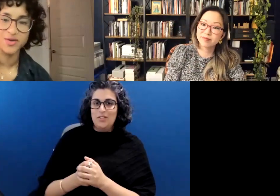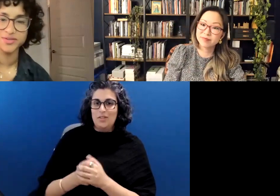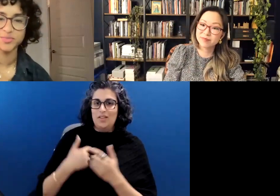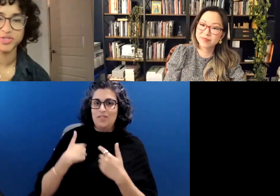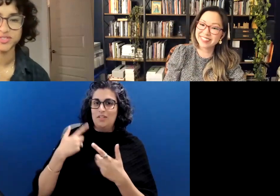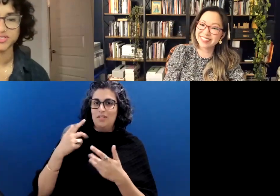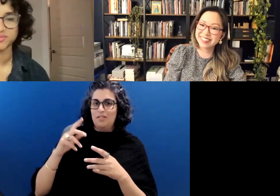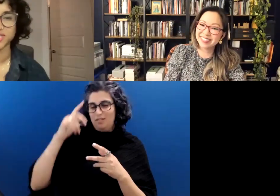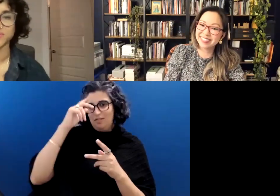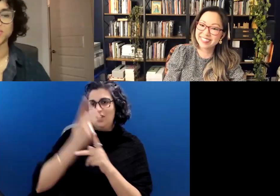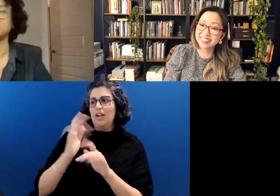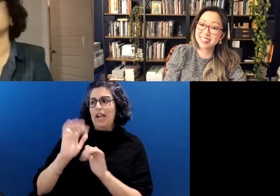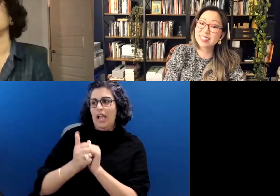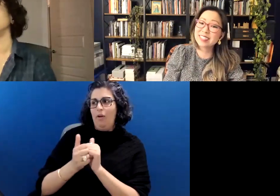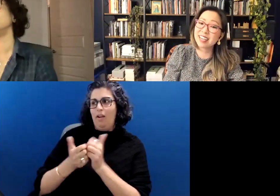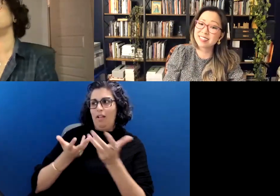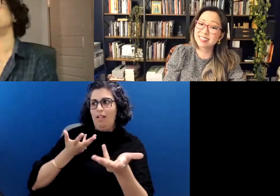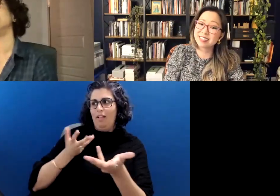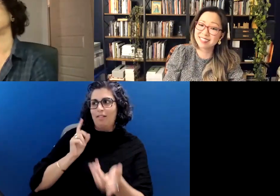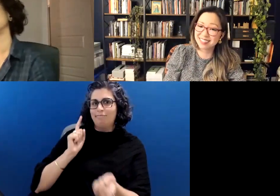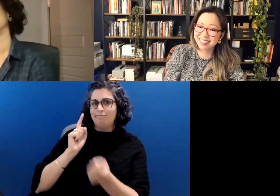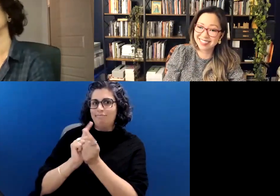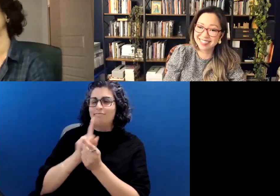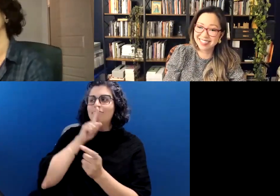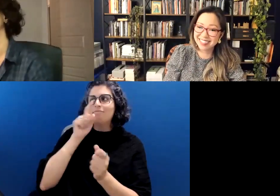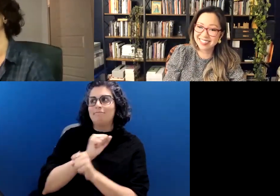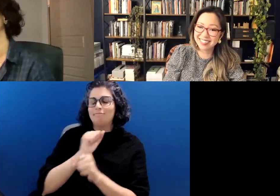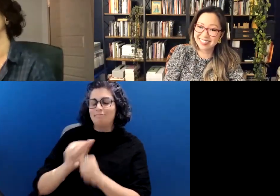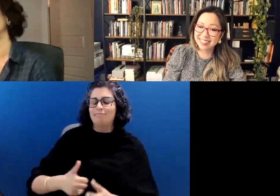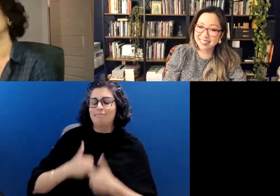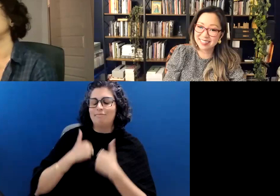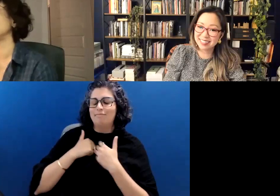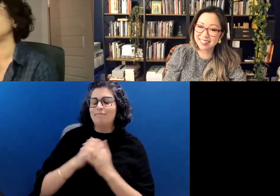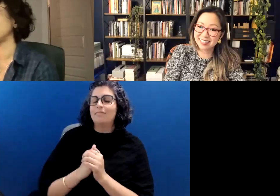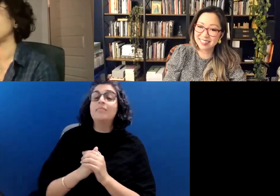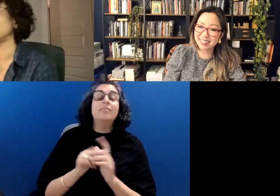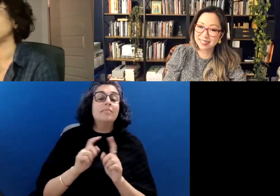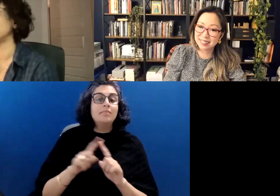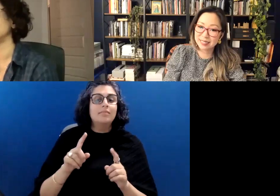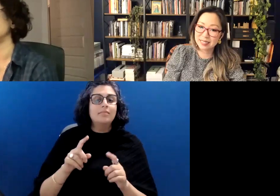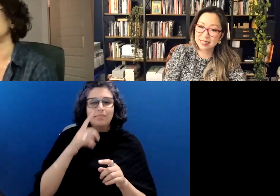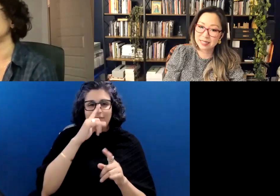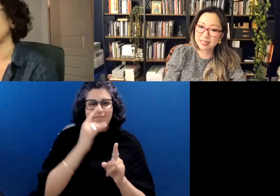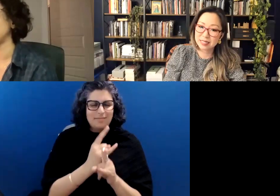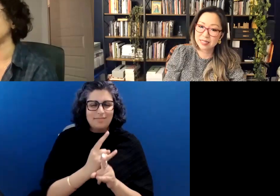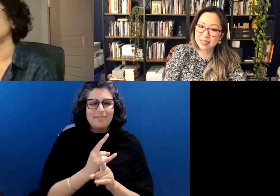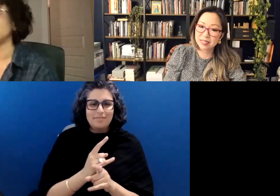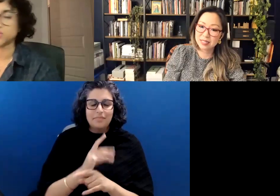out in person sometime soon, but it's funny to hear you talk about that, because I went